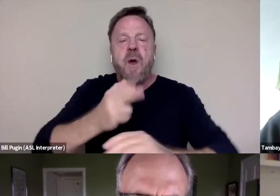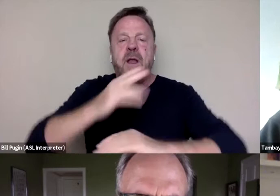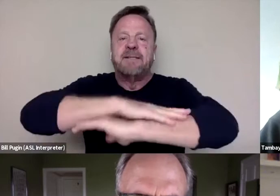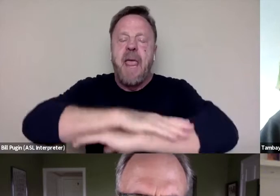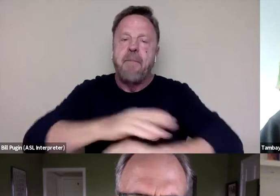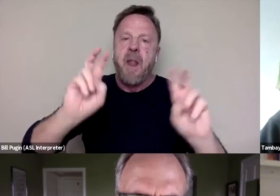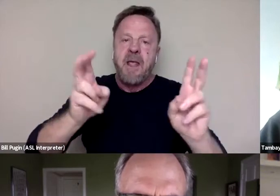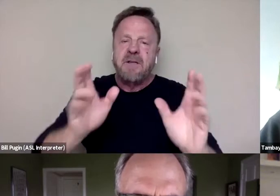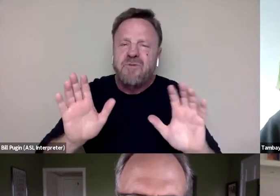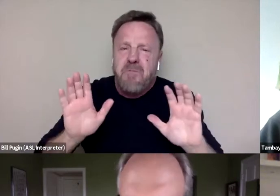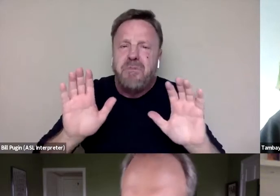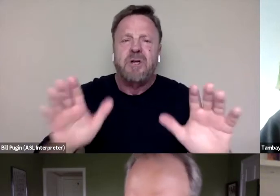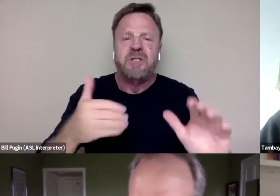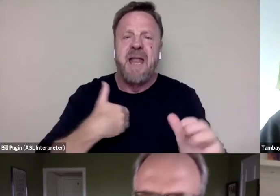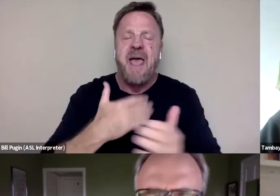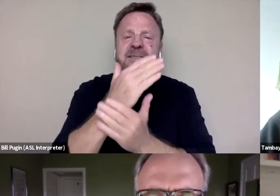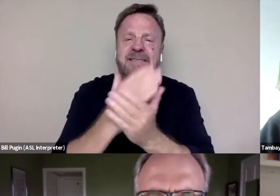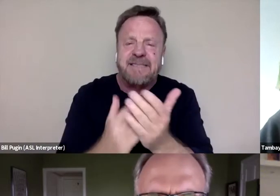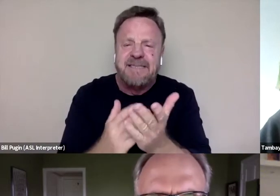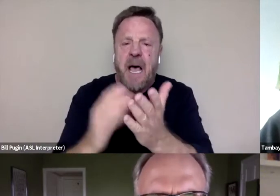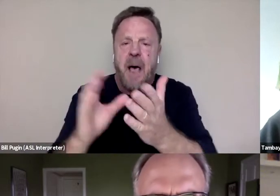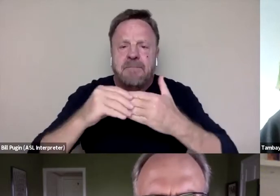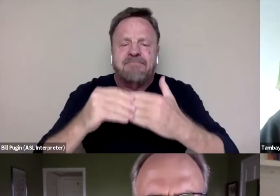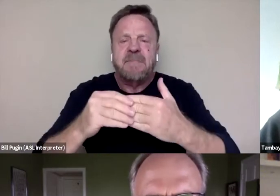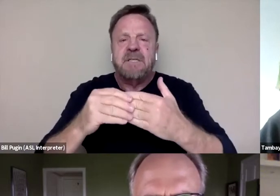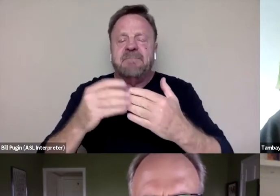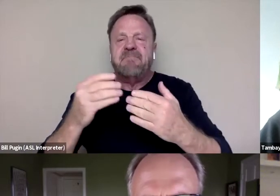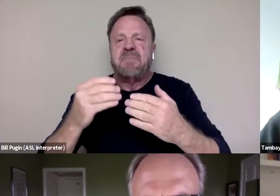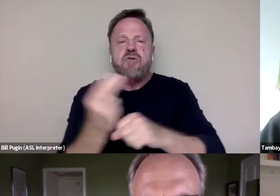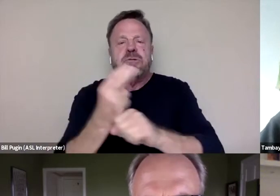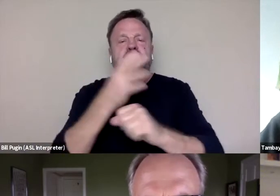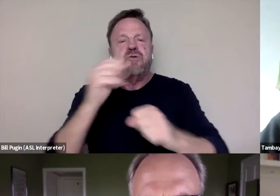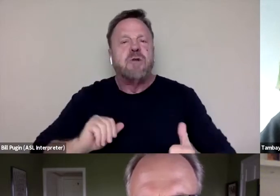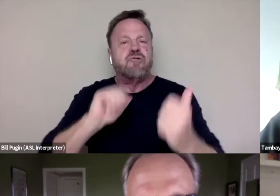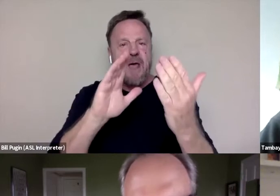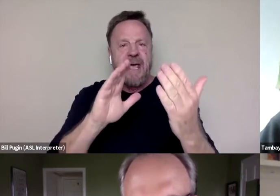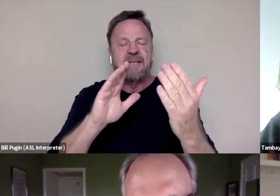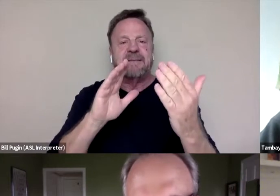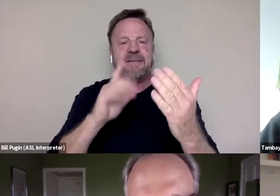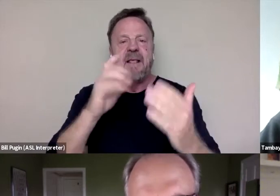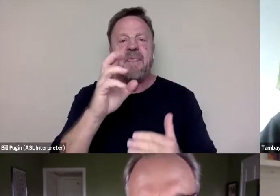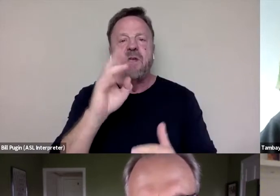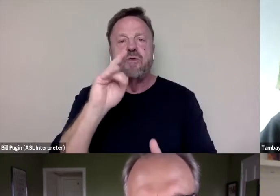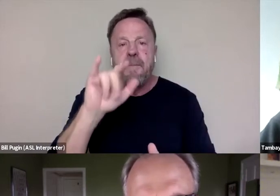and have some leverage to address the criminal justice system in America